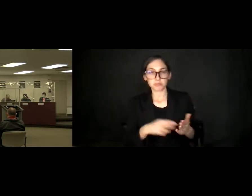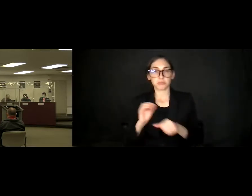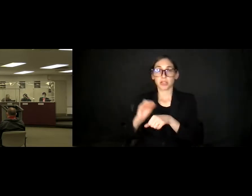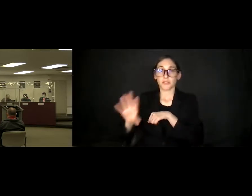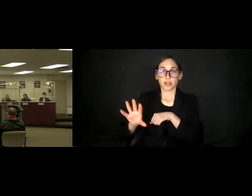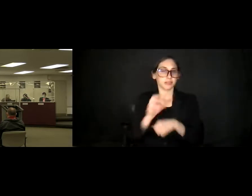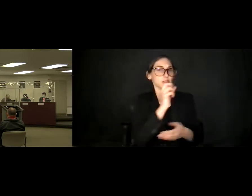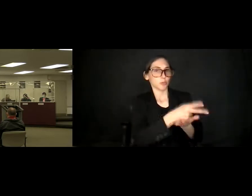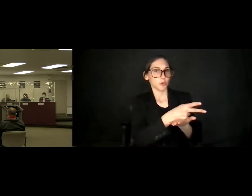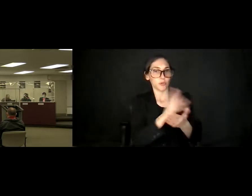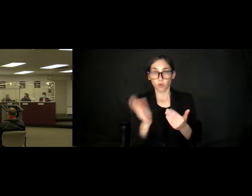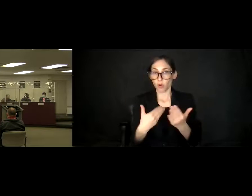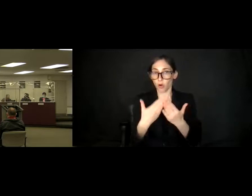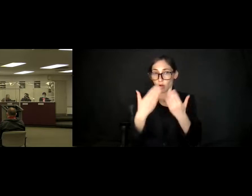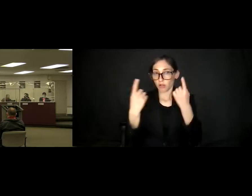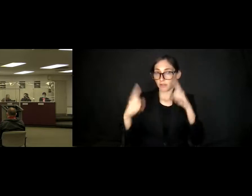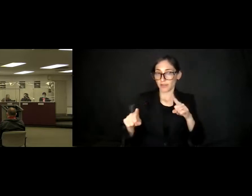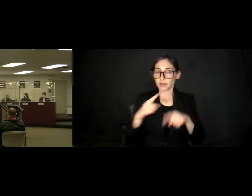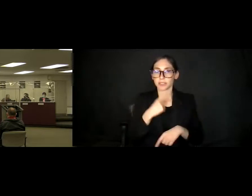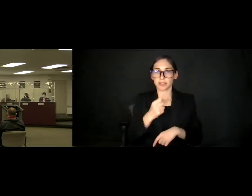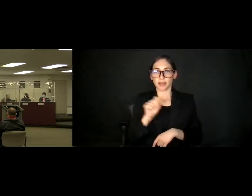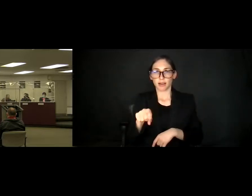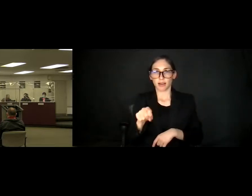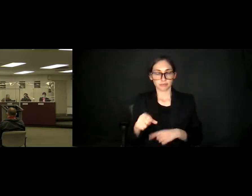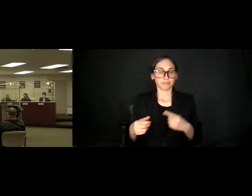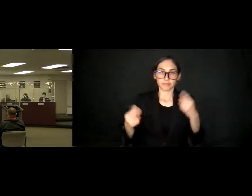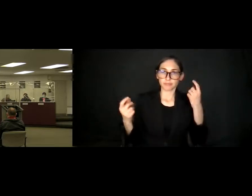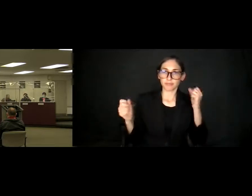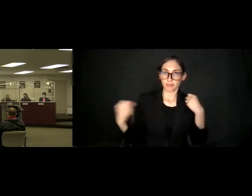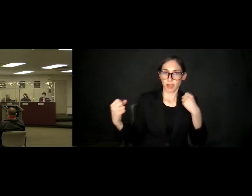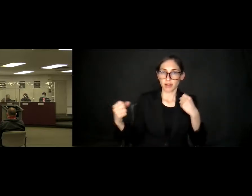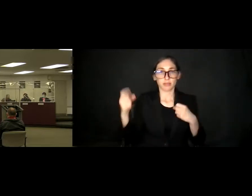All those in favor, please say aye. Aye. Oppose? Passes with five yes votes.